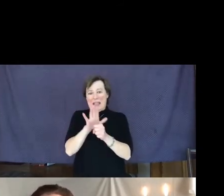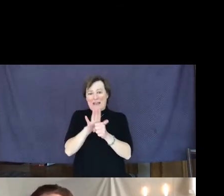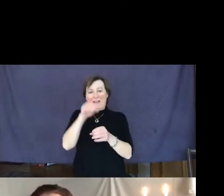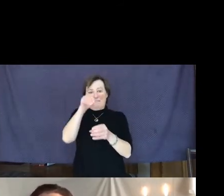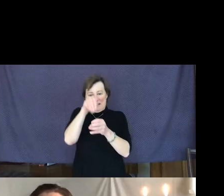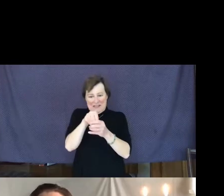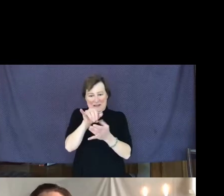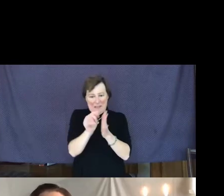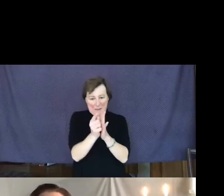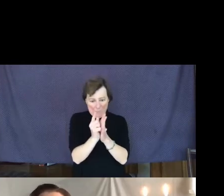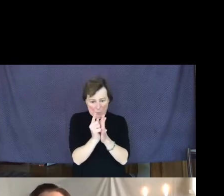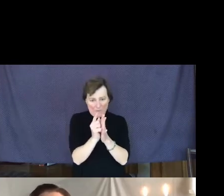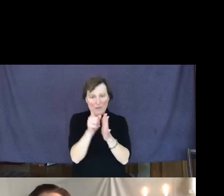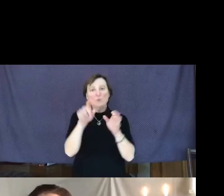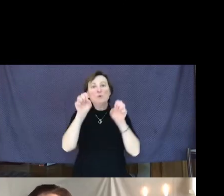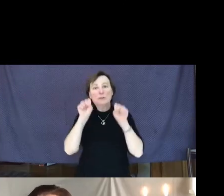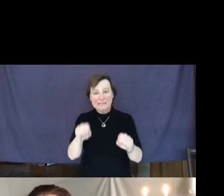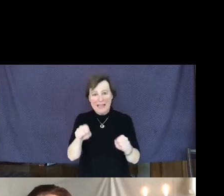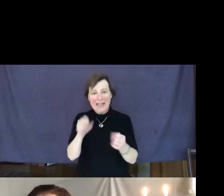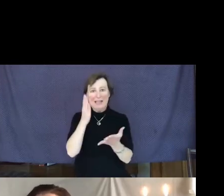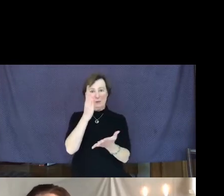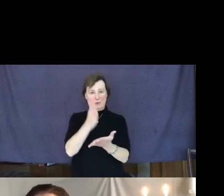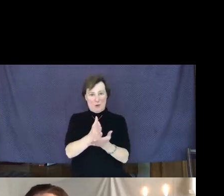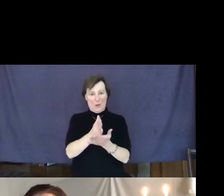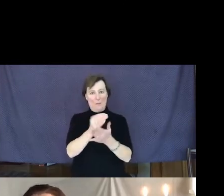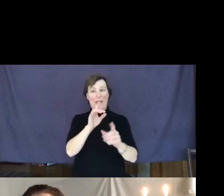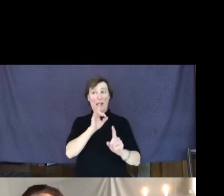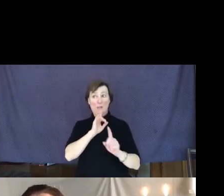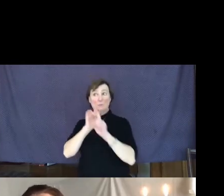that you can stop and respond to another person